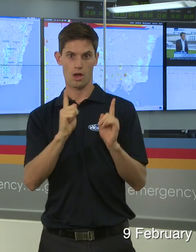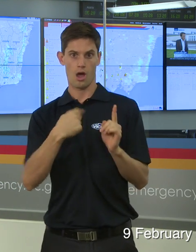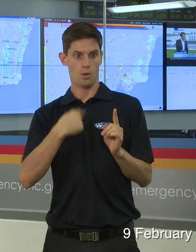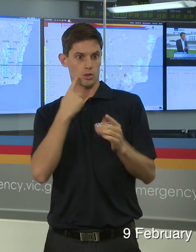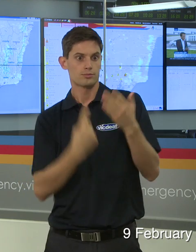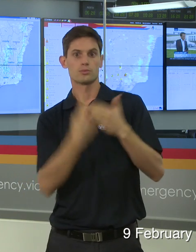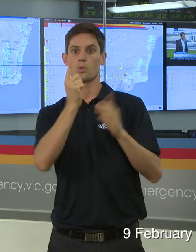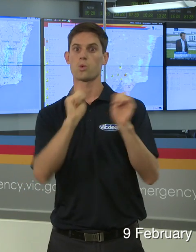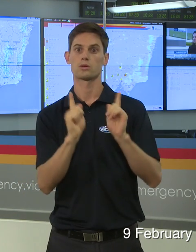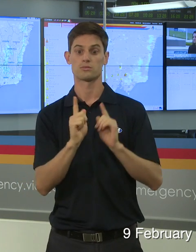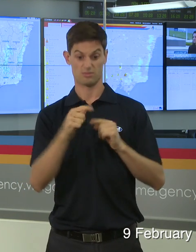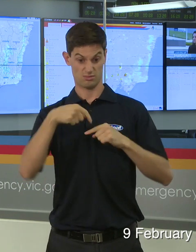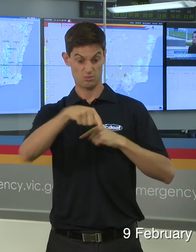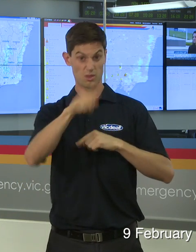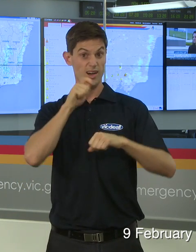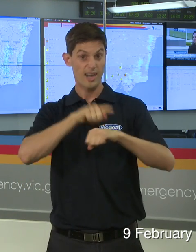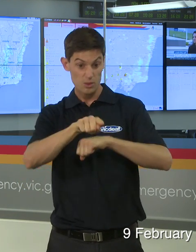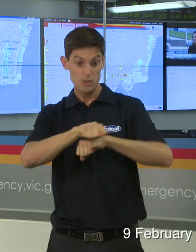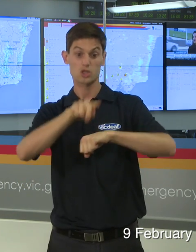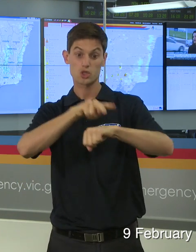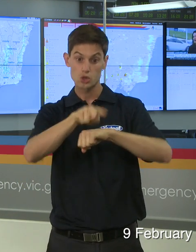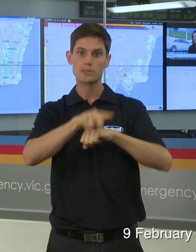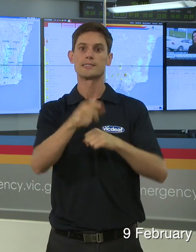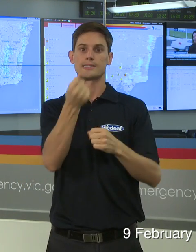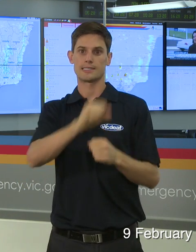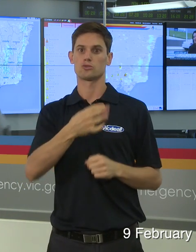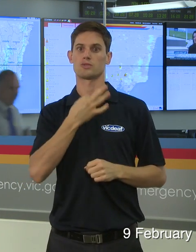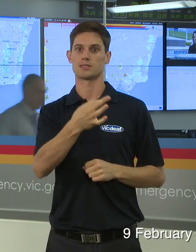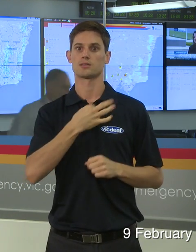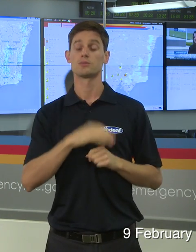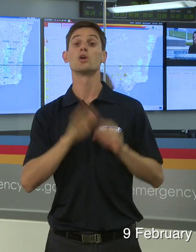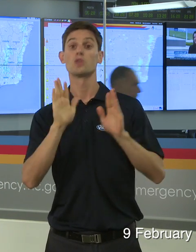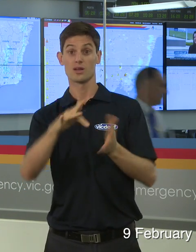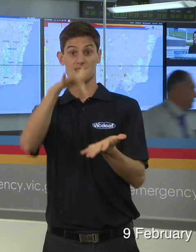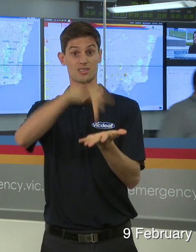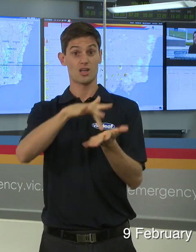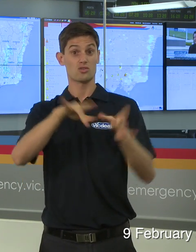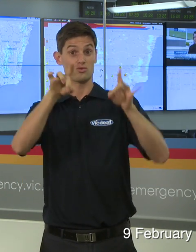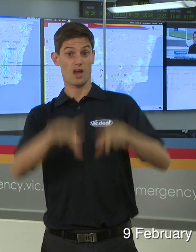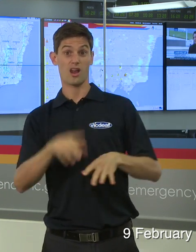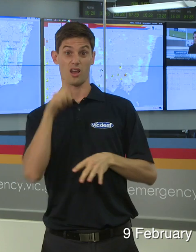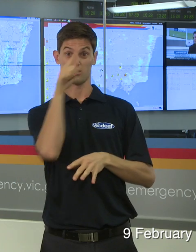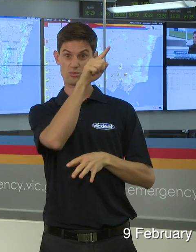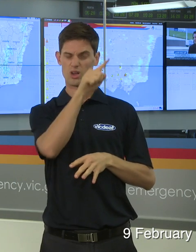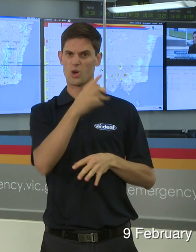It's in for the next couple of weeks. The closing point is central Australia is extremely hot. We are seeing now forty,